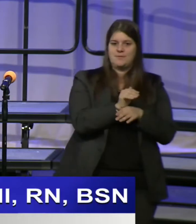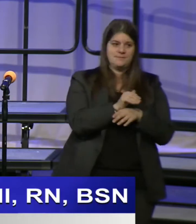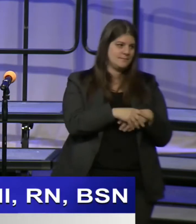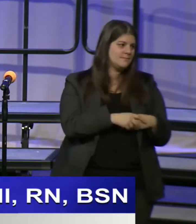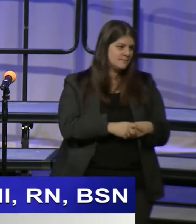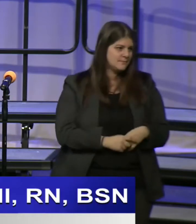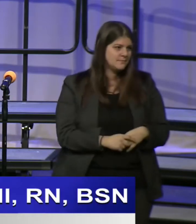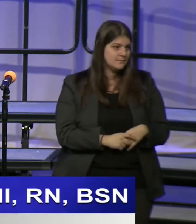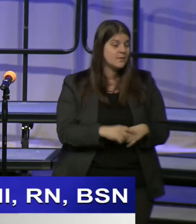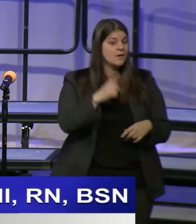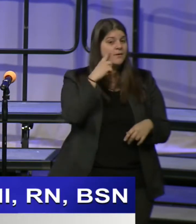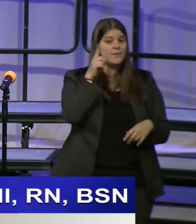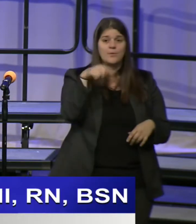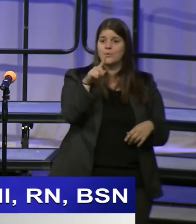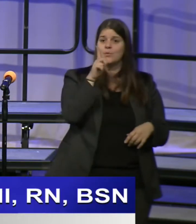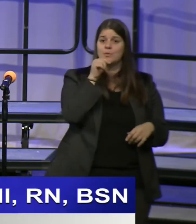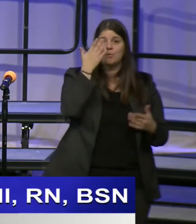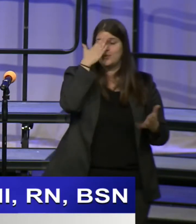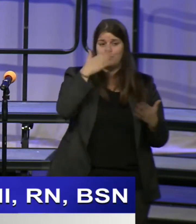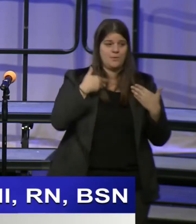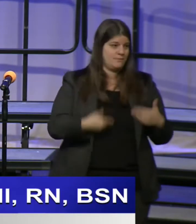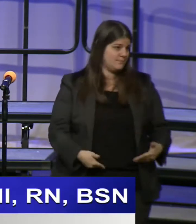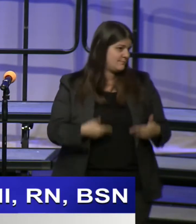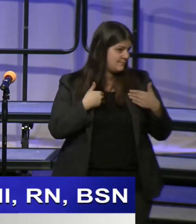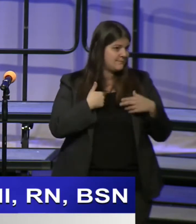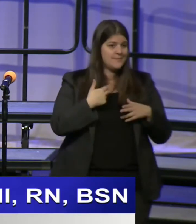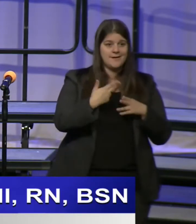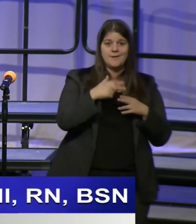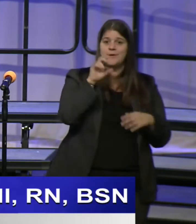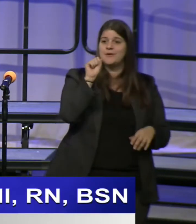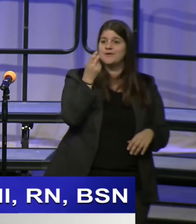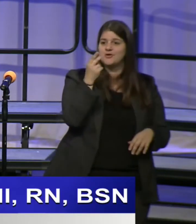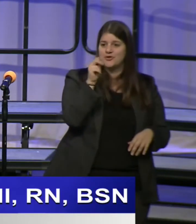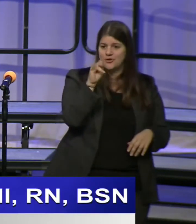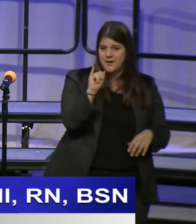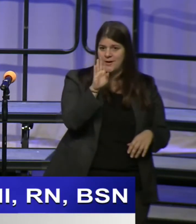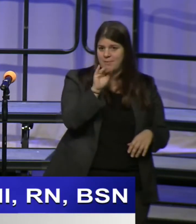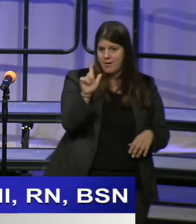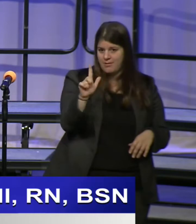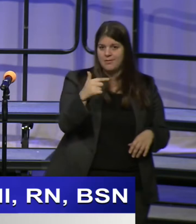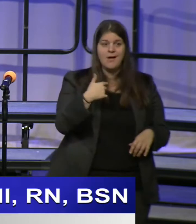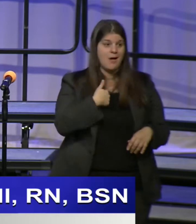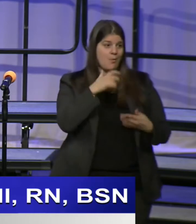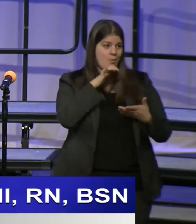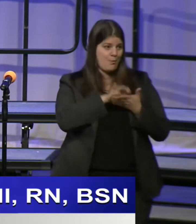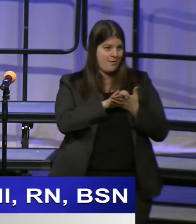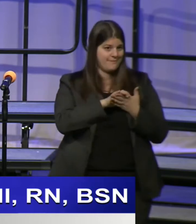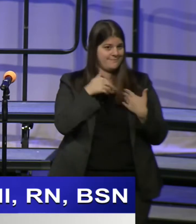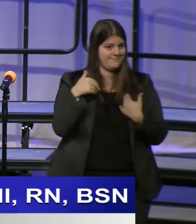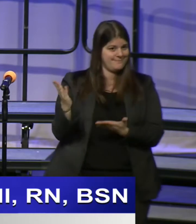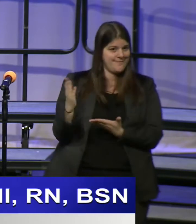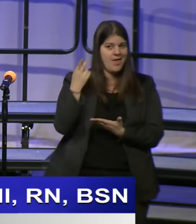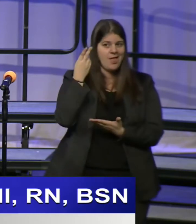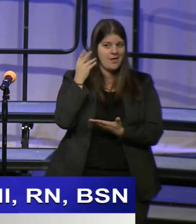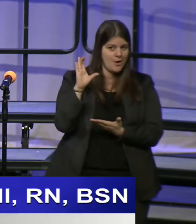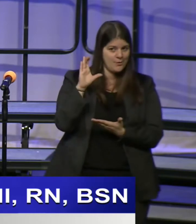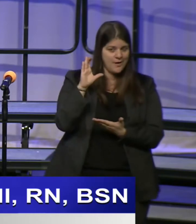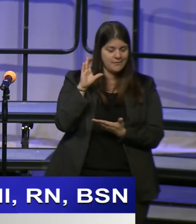For those of you who don't know me, my name is Shani Ball and i am the wife of Howard County Executive-elect Calvin Ball